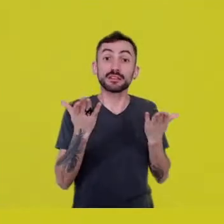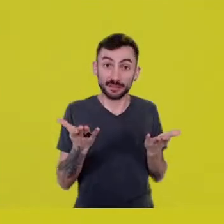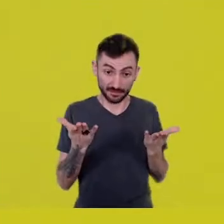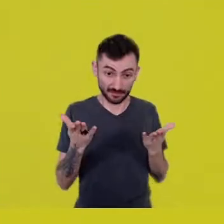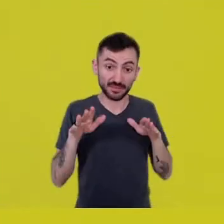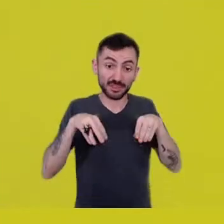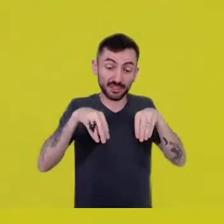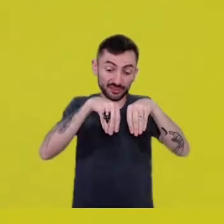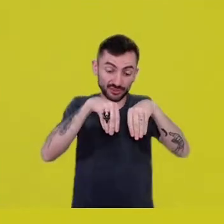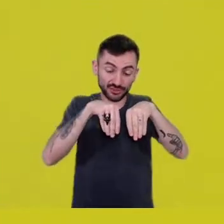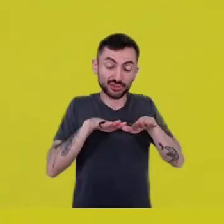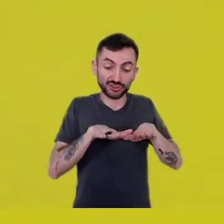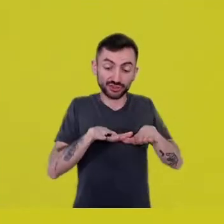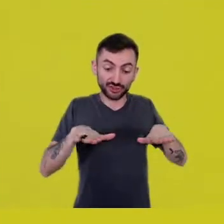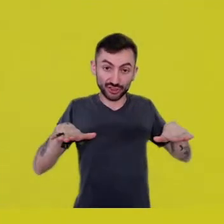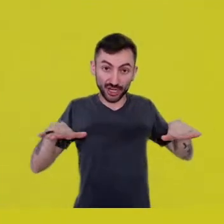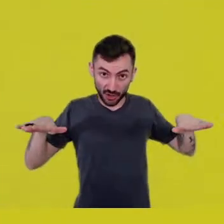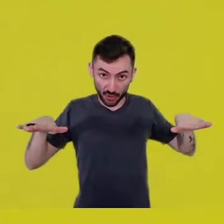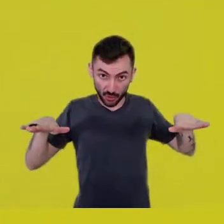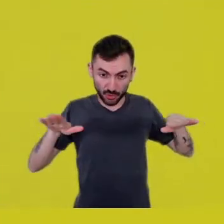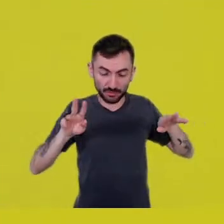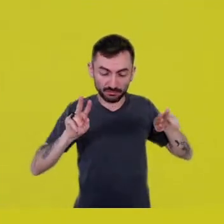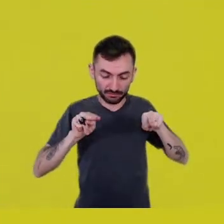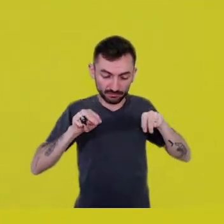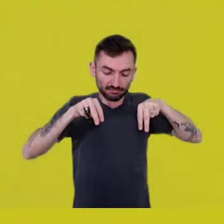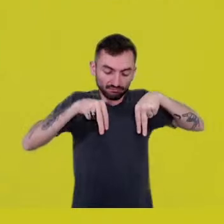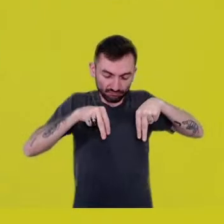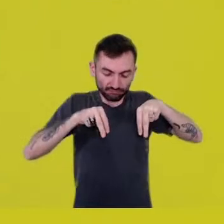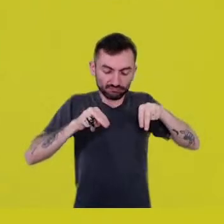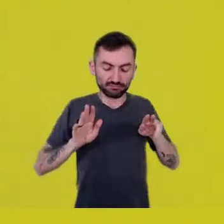this energy that we feel circulating within our heads